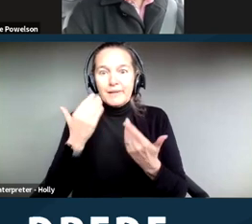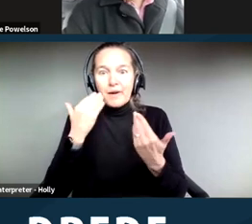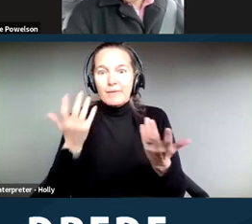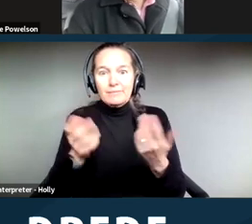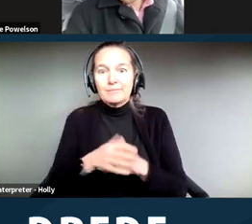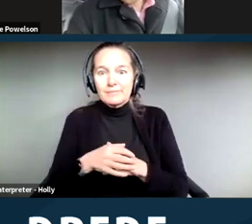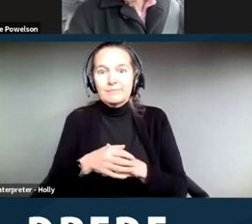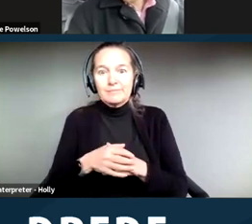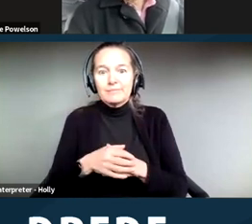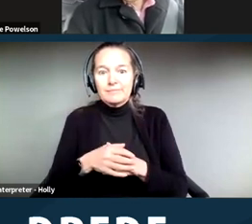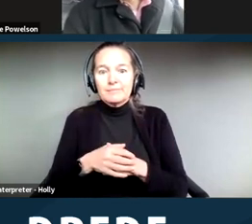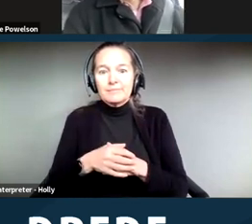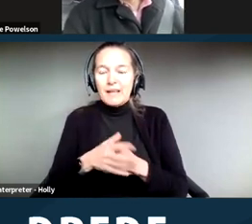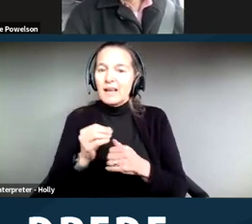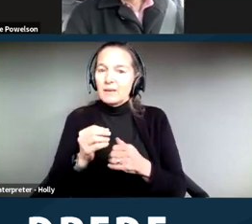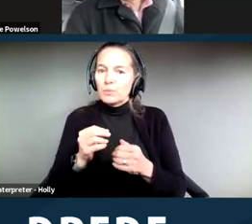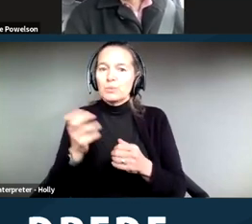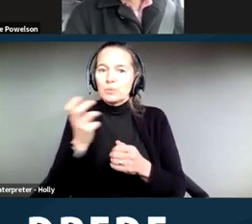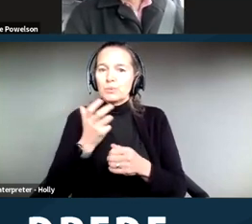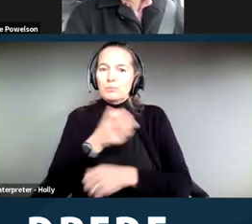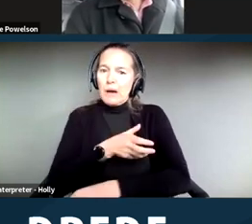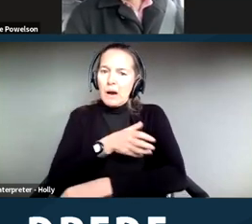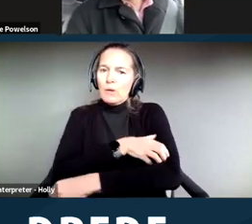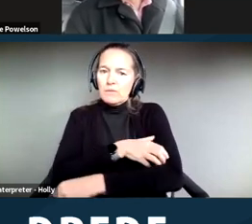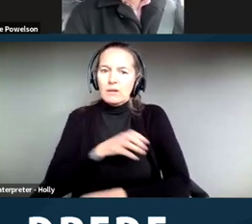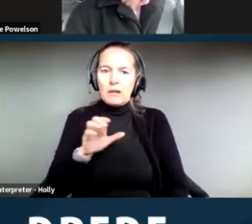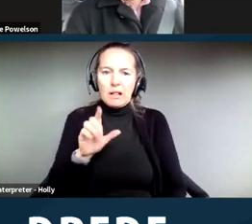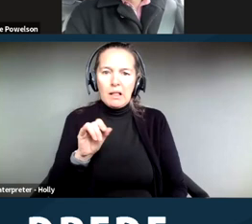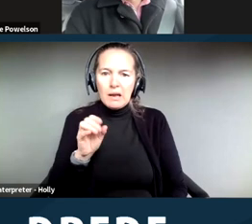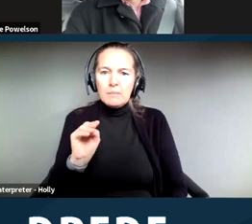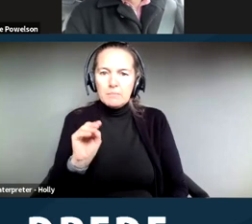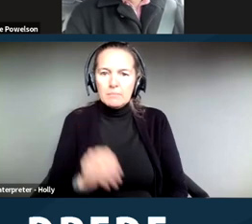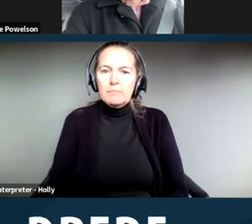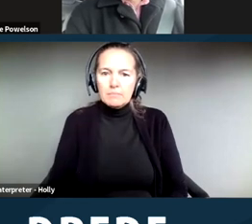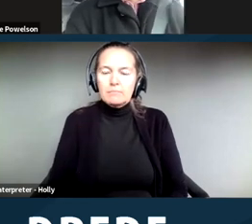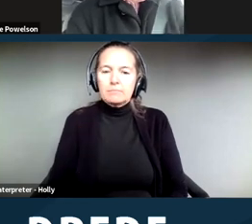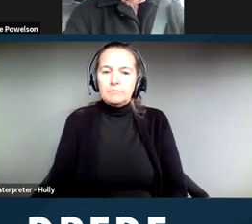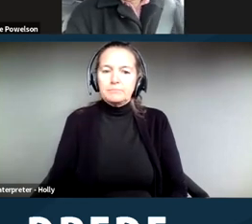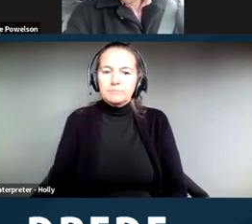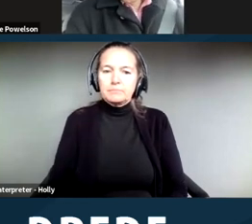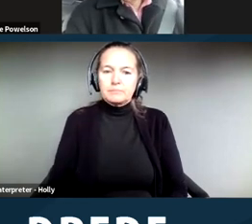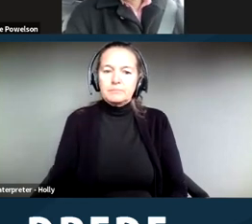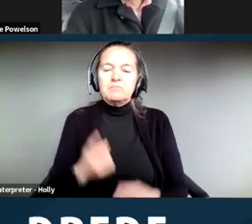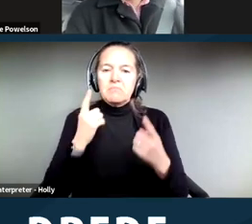very powerful. It's a very powerful claim. It works well with the state‑created danger claims.